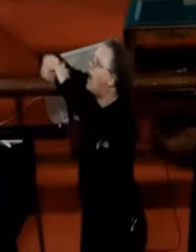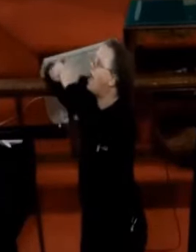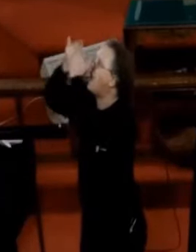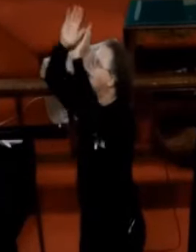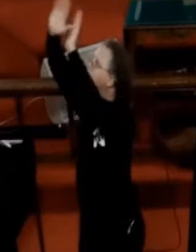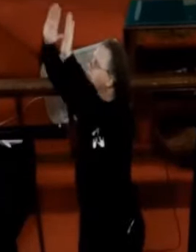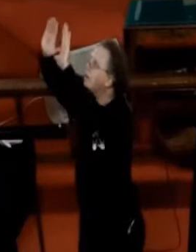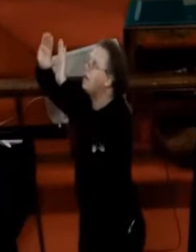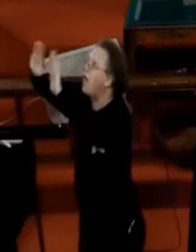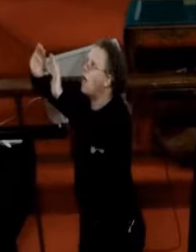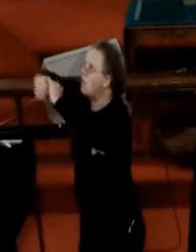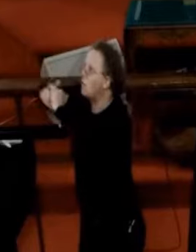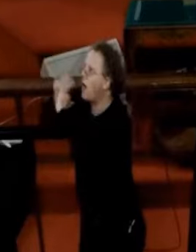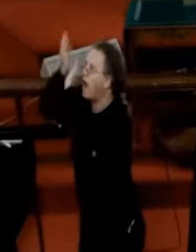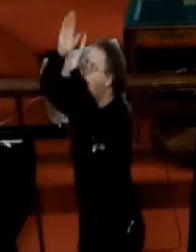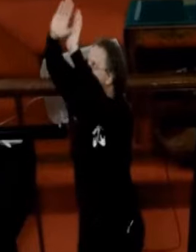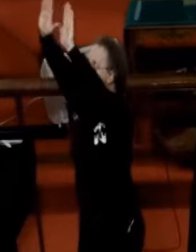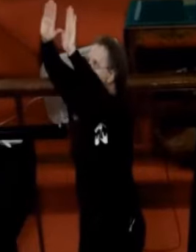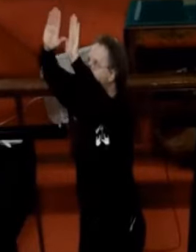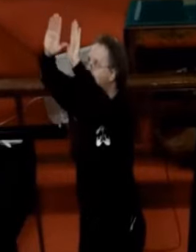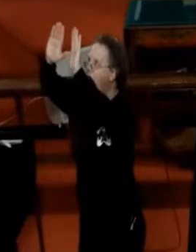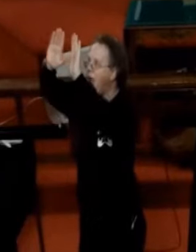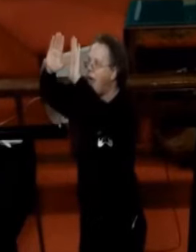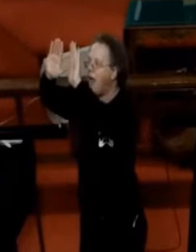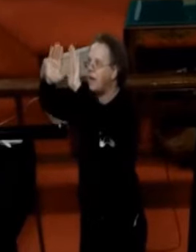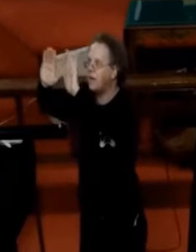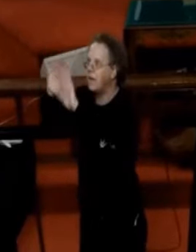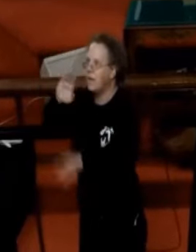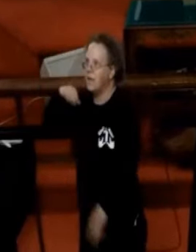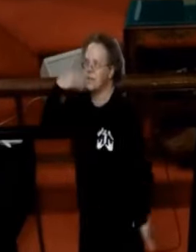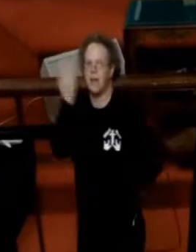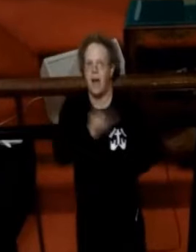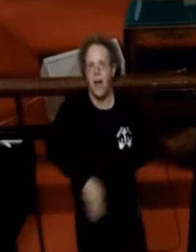How great is our God